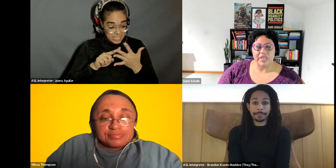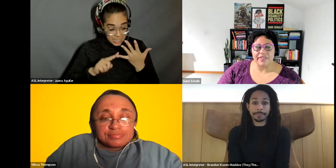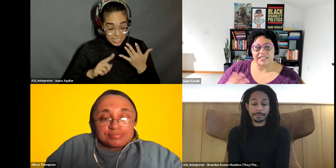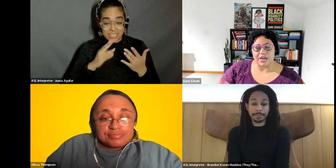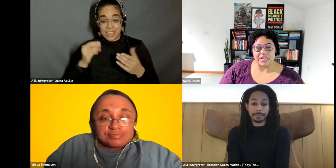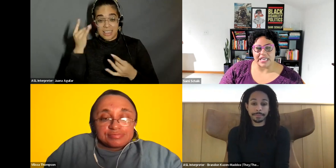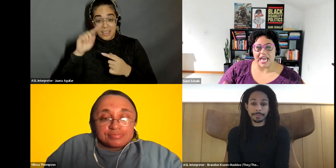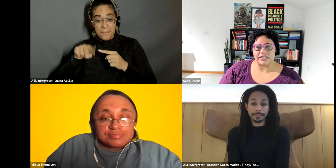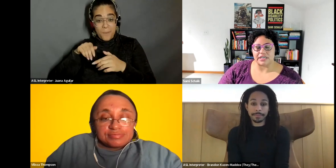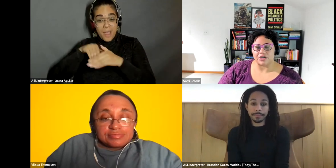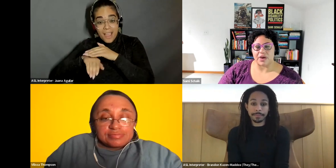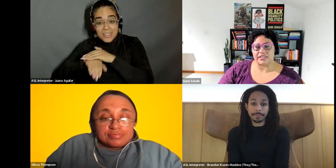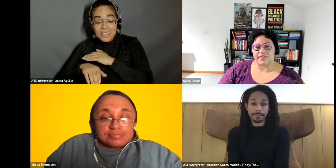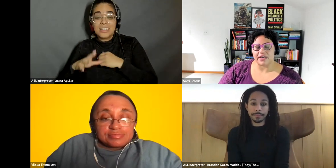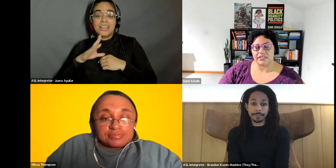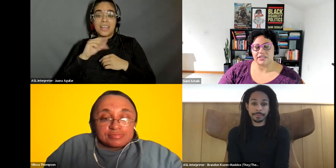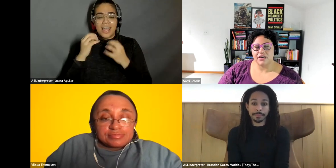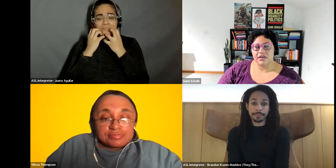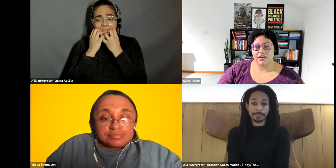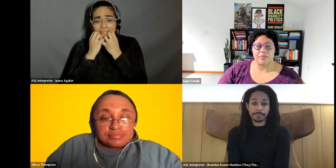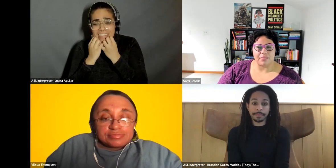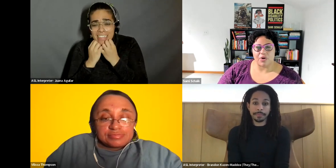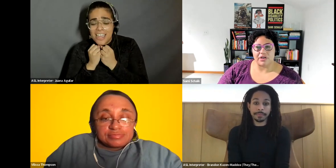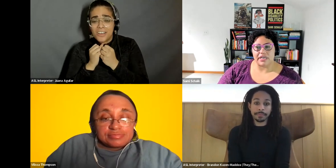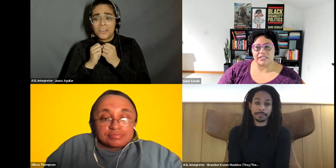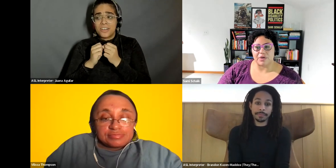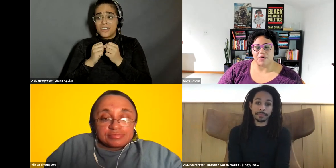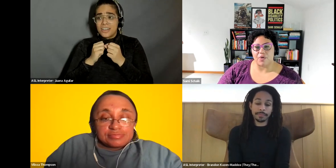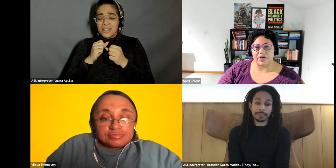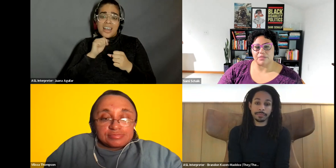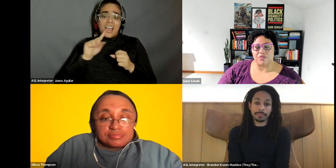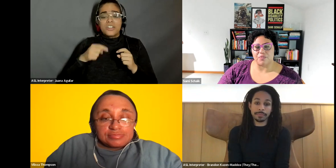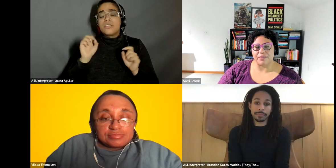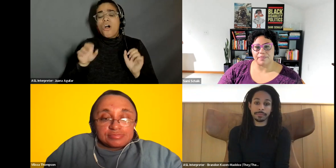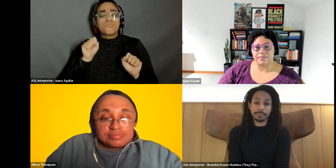Sami Schalk: And these like really care centered ways, I think, is going to be important. As we move forward as a movement.